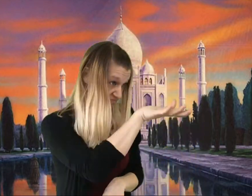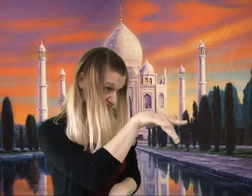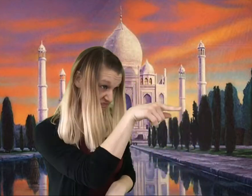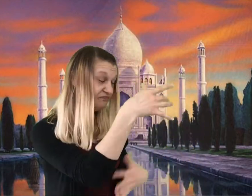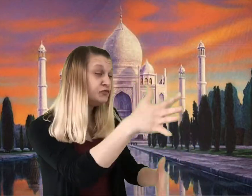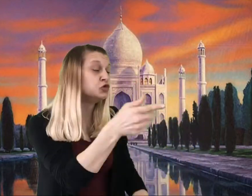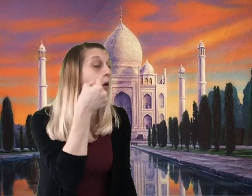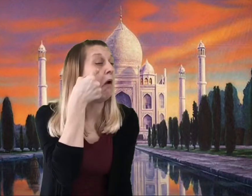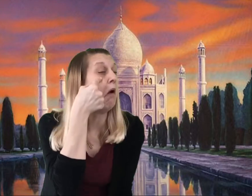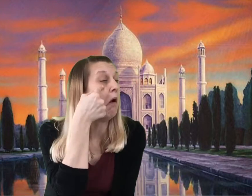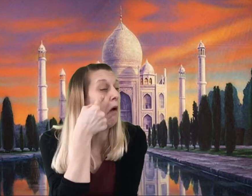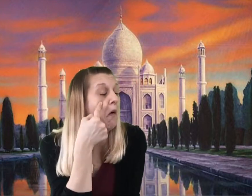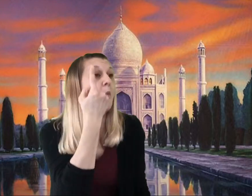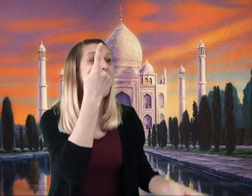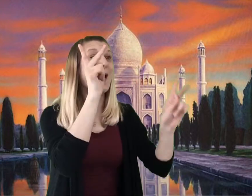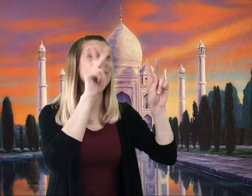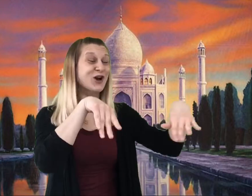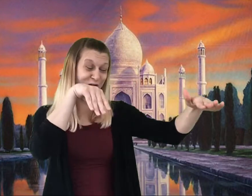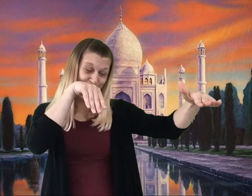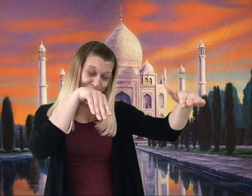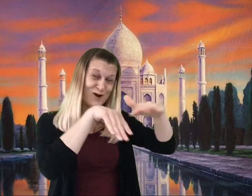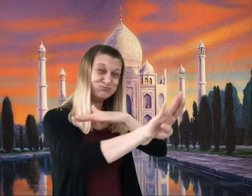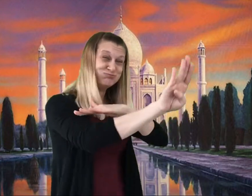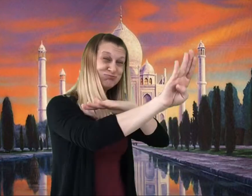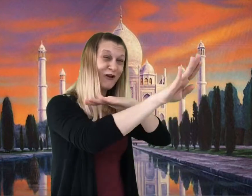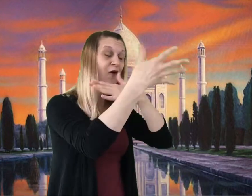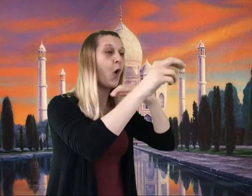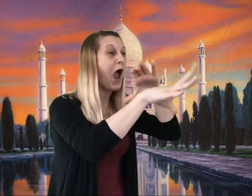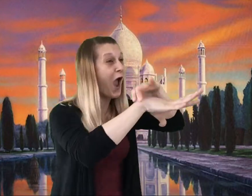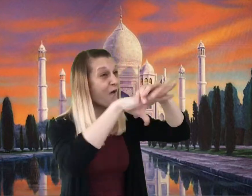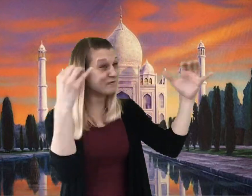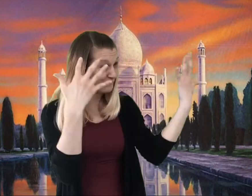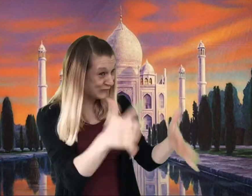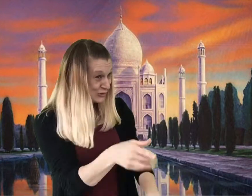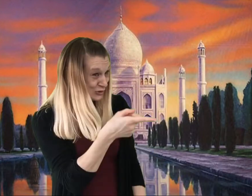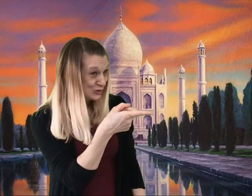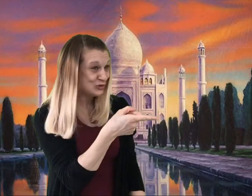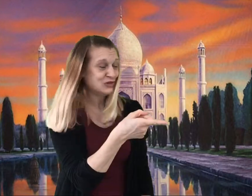Have you ever seen a single person going into that place — or coming out?"